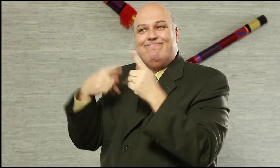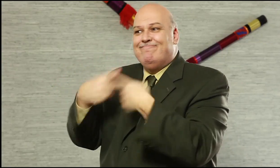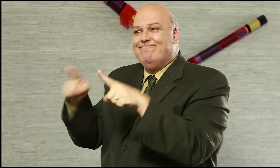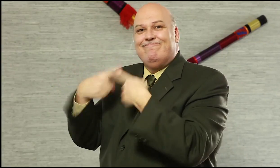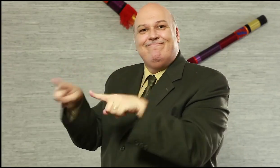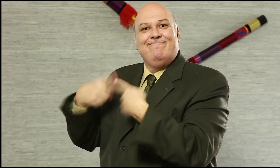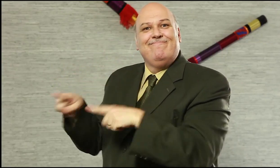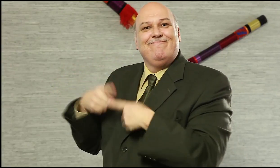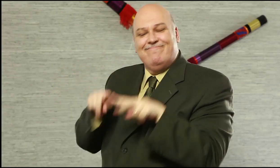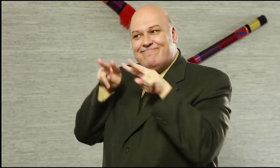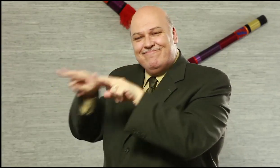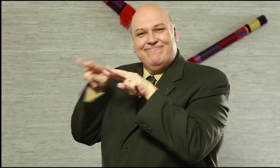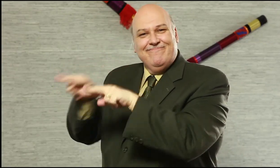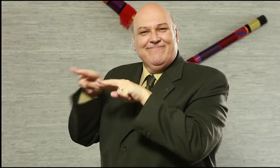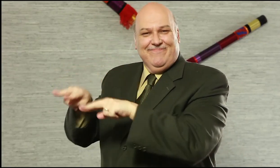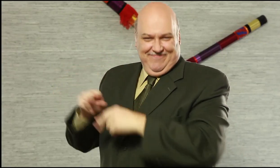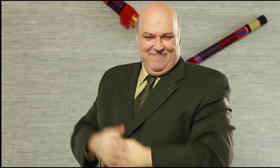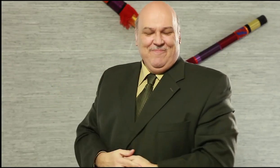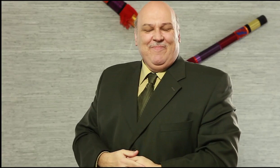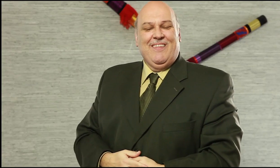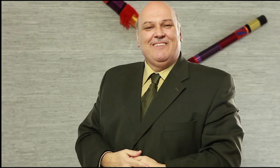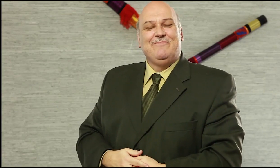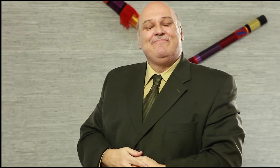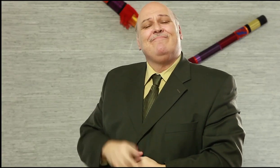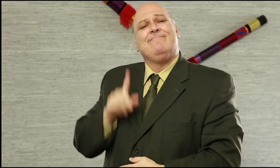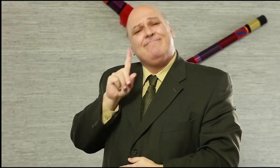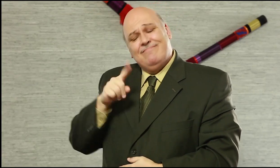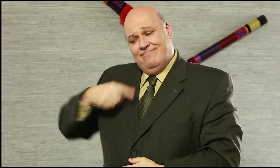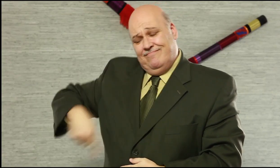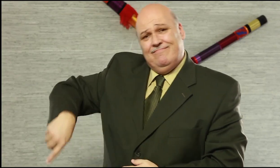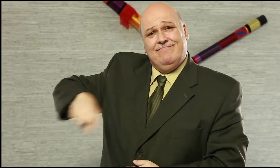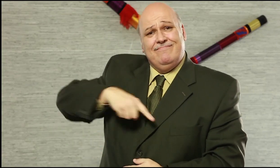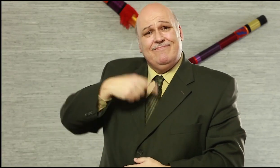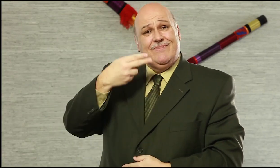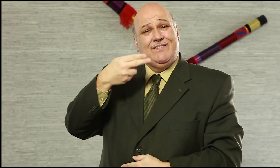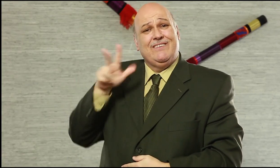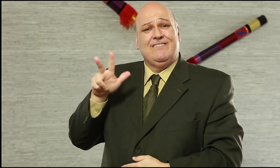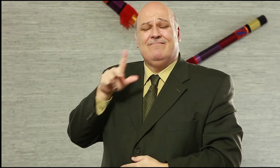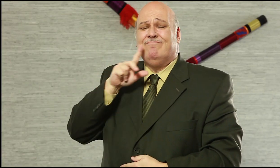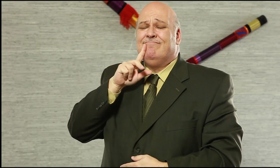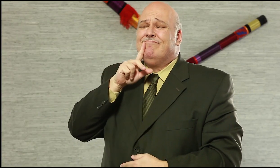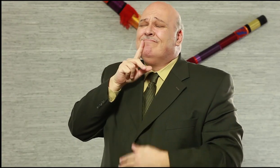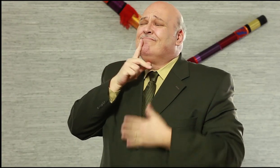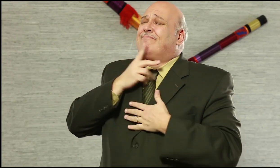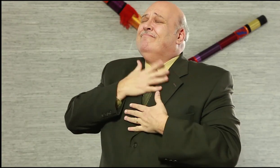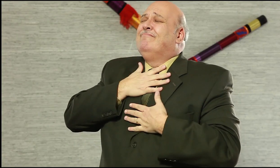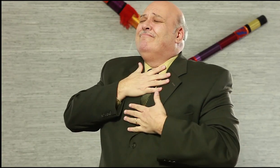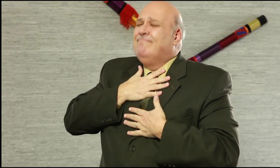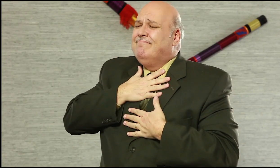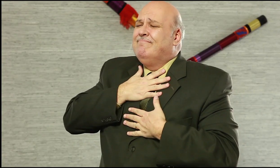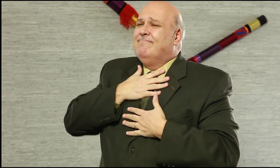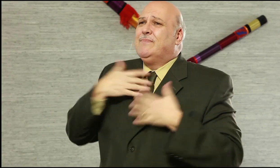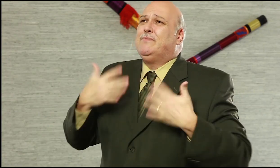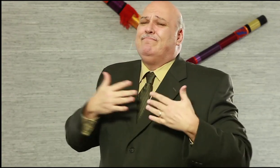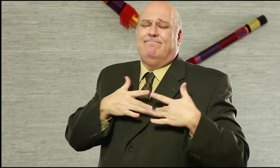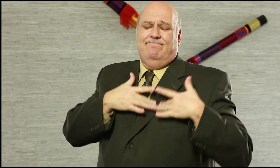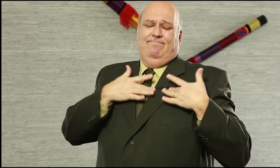We encourage you to sign up so we can keep connected! We, the H3 team, wishes to thank you